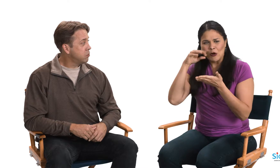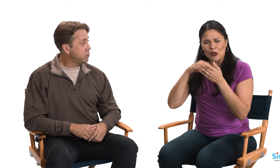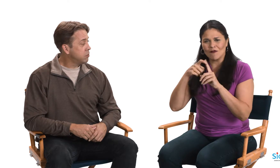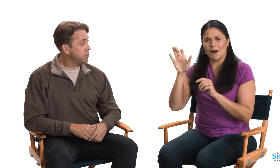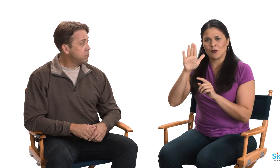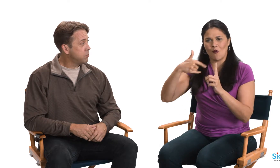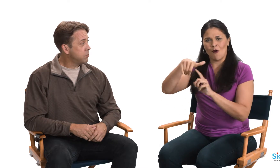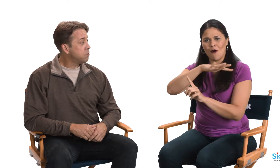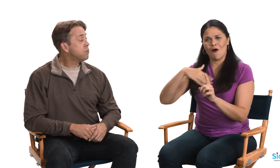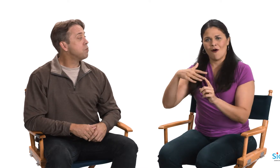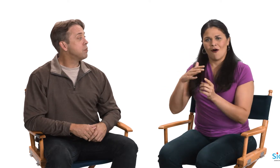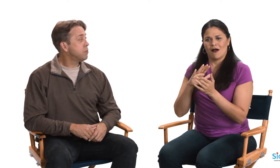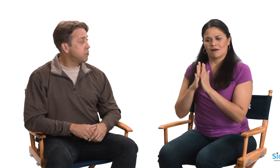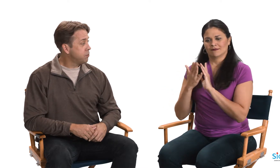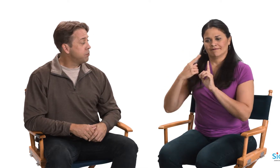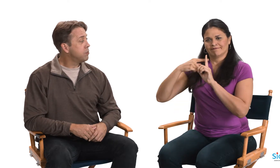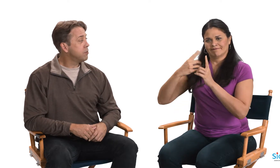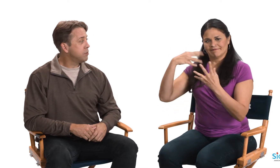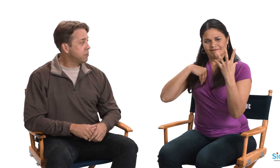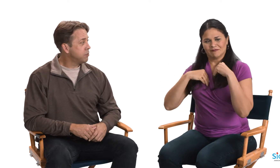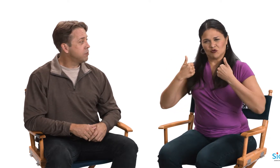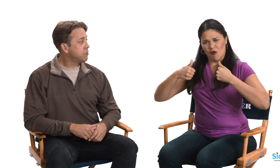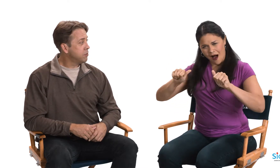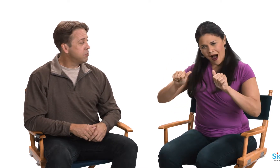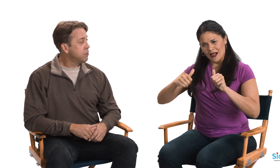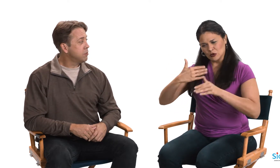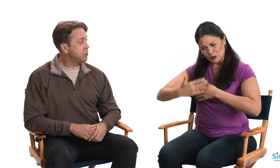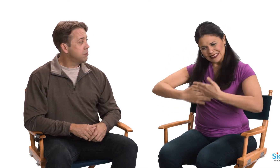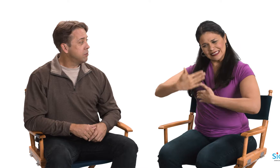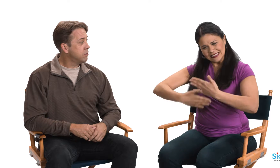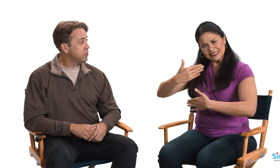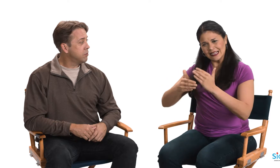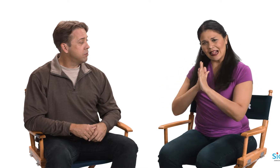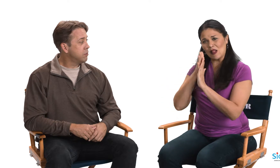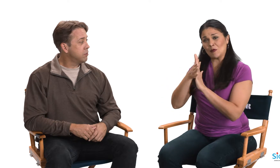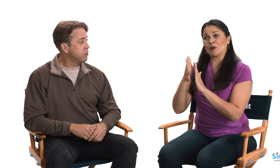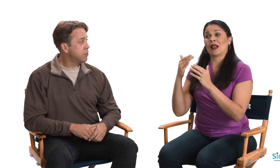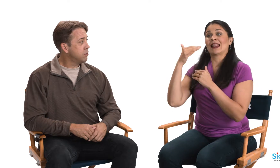Learn from your surroundings. Become balanced, and try your best.